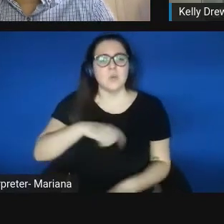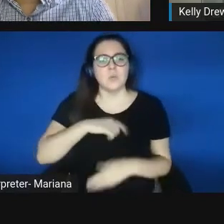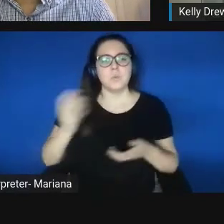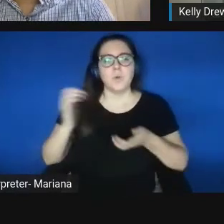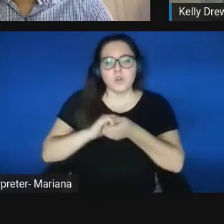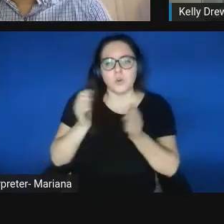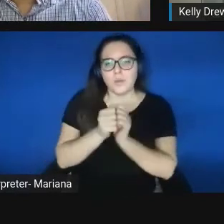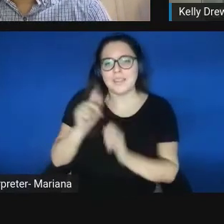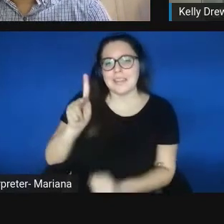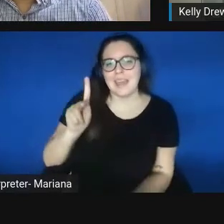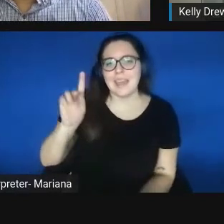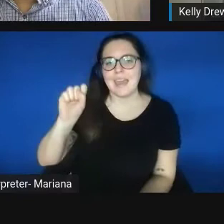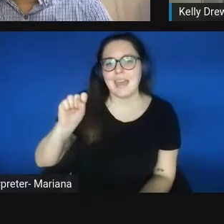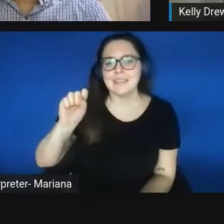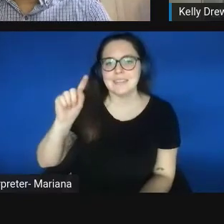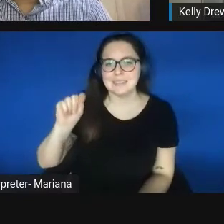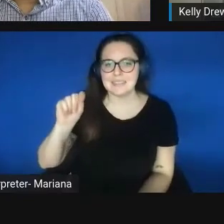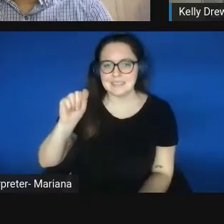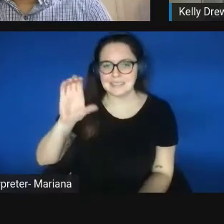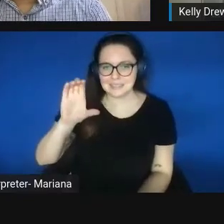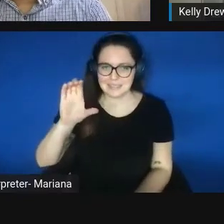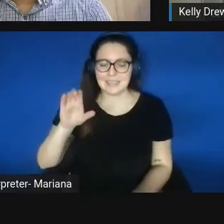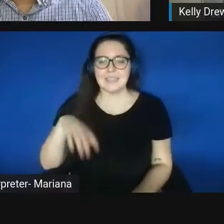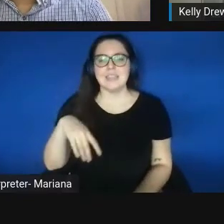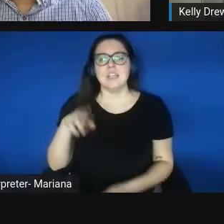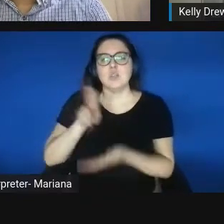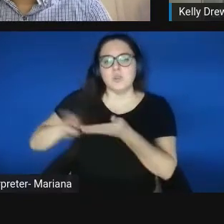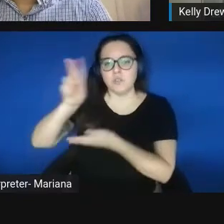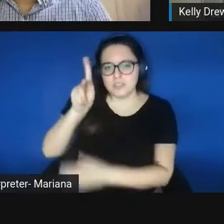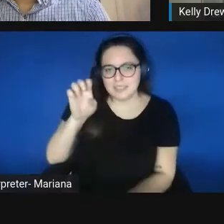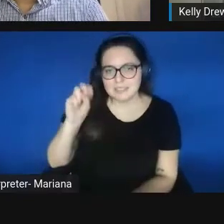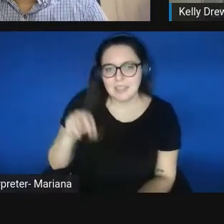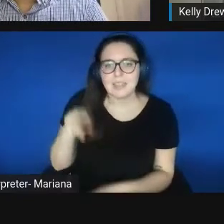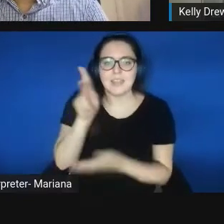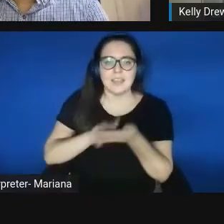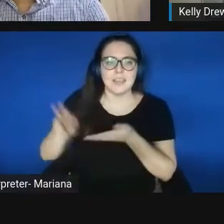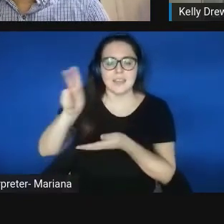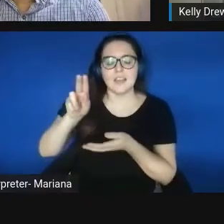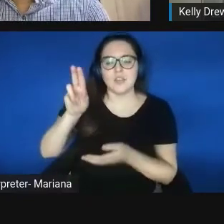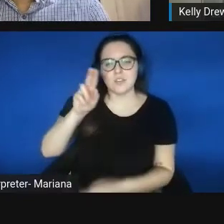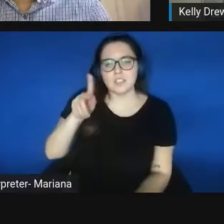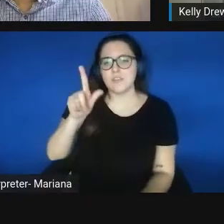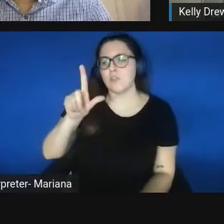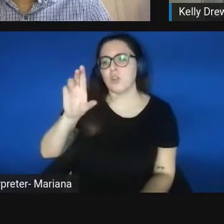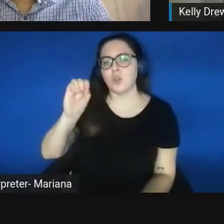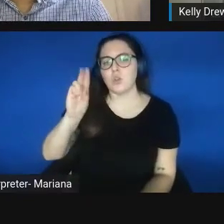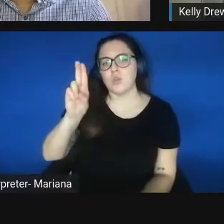University of Kentucky, University of Louisville, our Kentucky Cabinet for Economic Development,